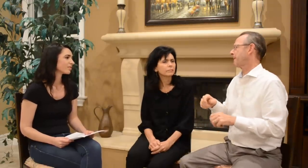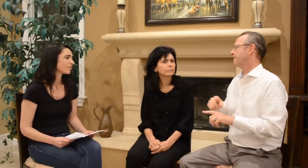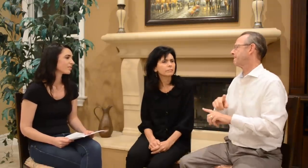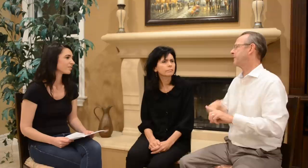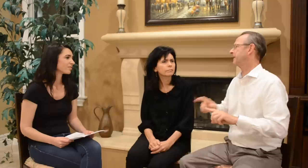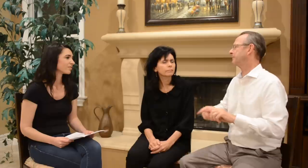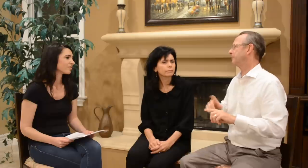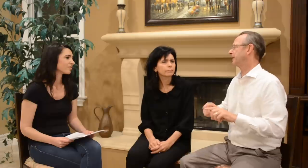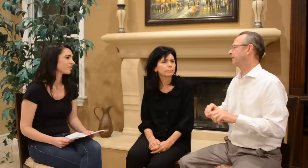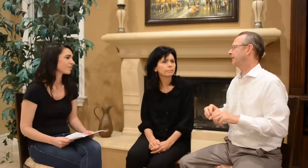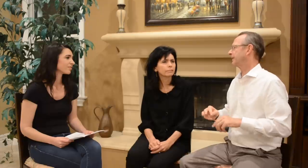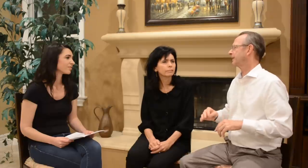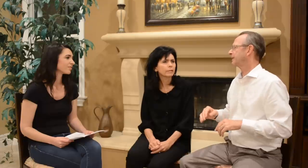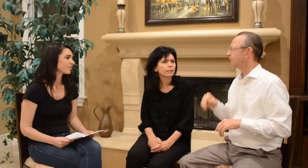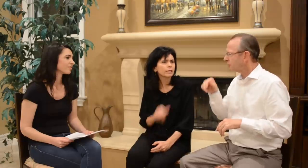but